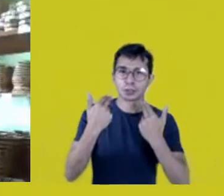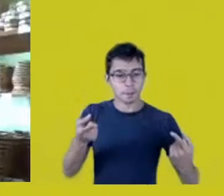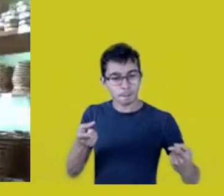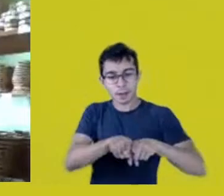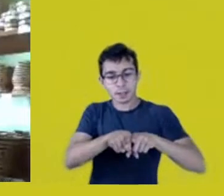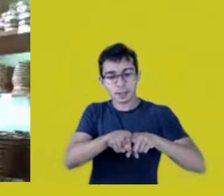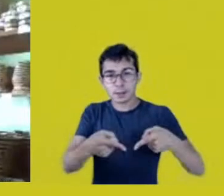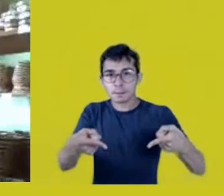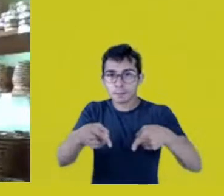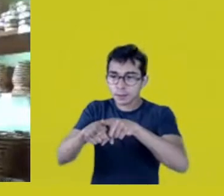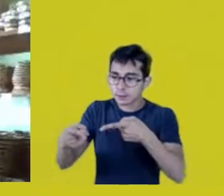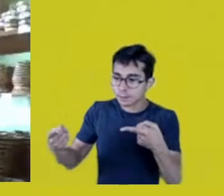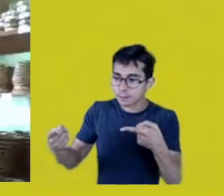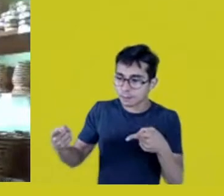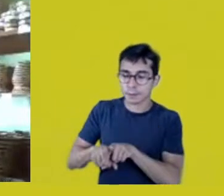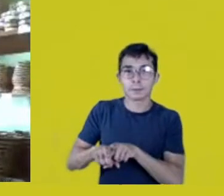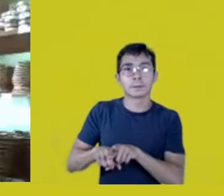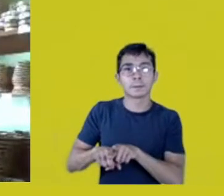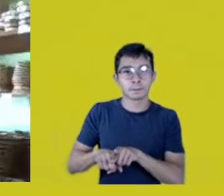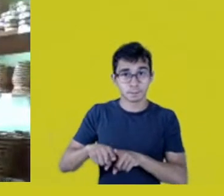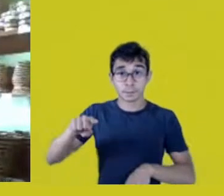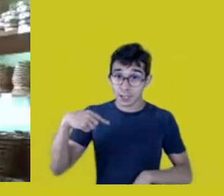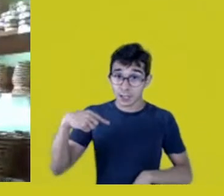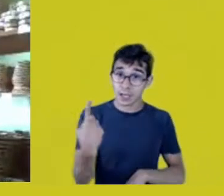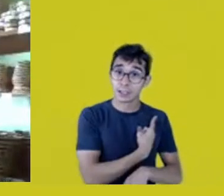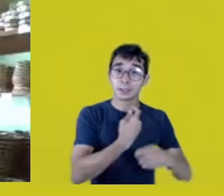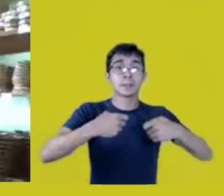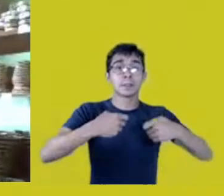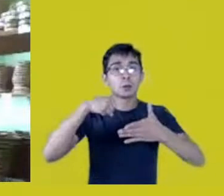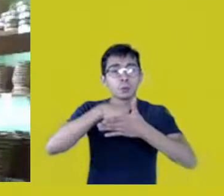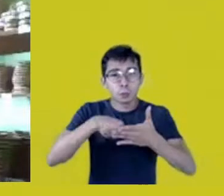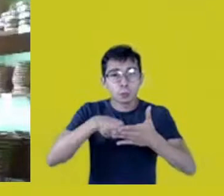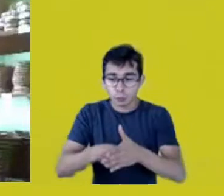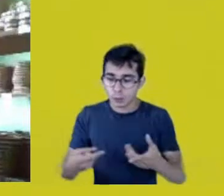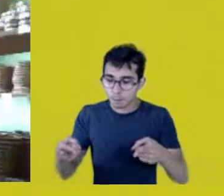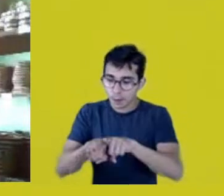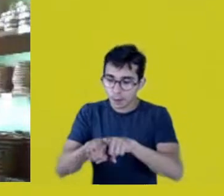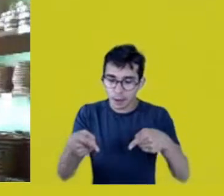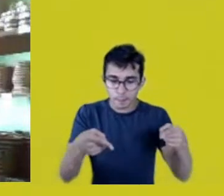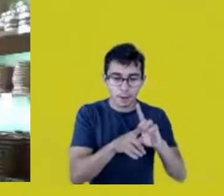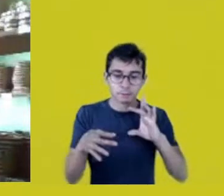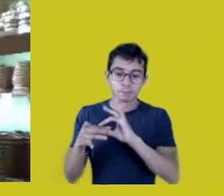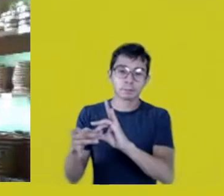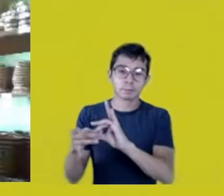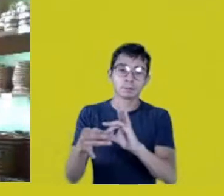We need partners in this struggle, to stay strong in this struggle.